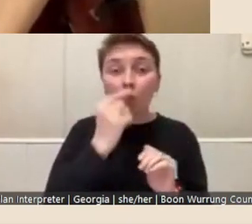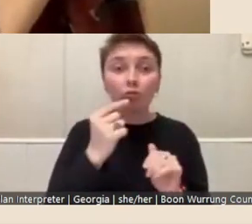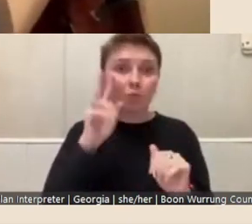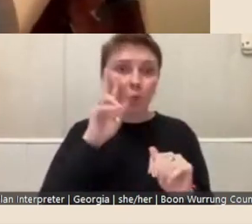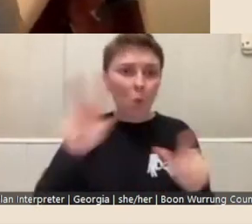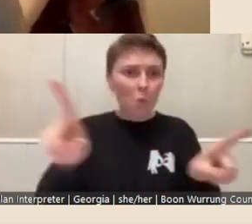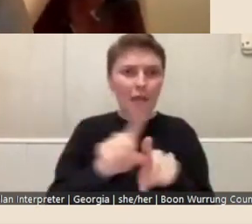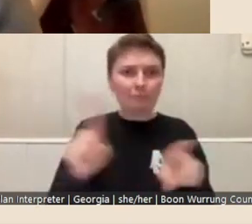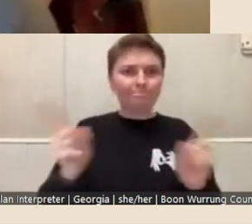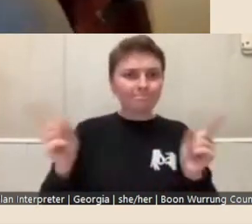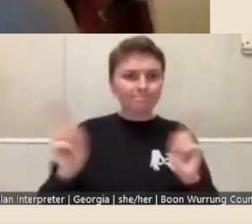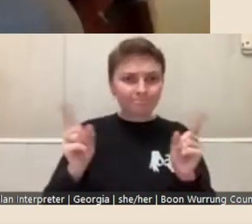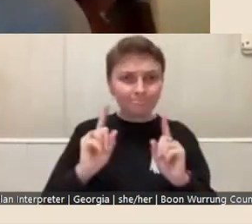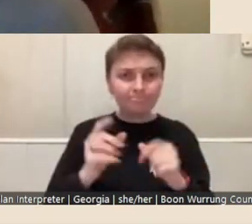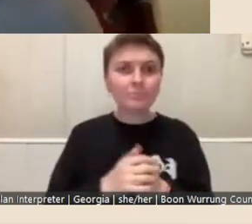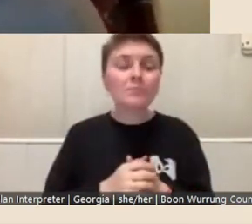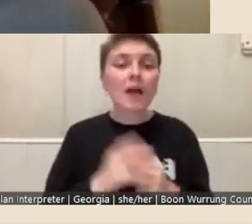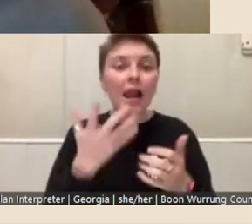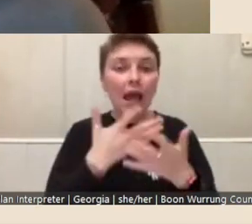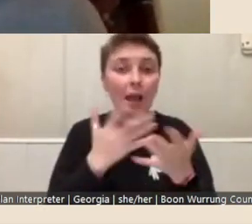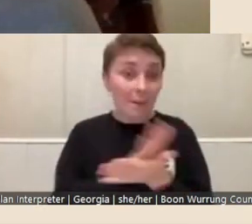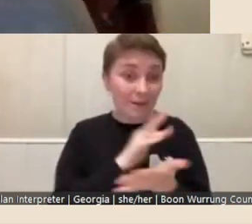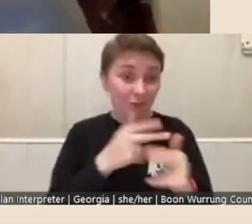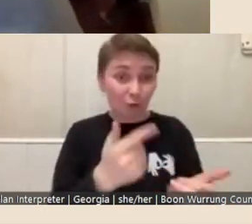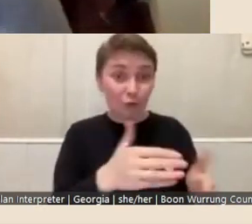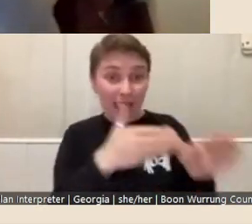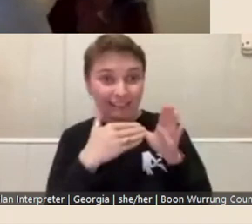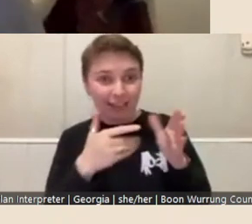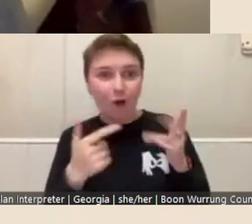I'm happy for you to jump in or I've got a few things to say as well.